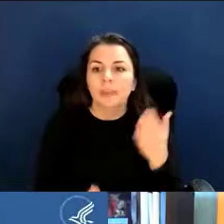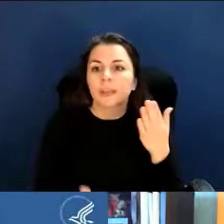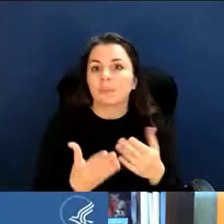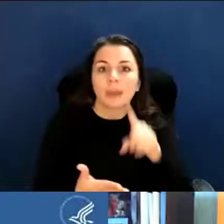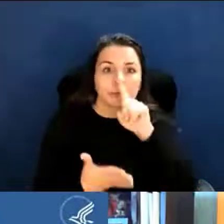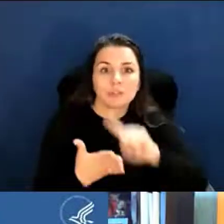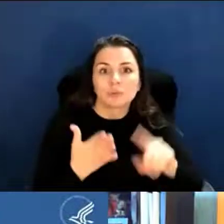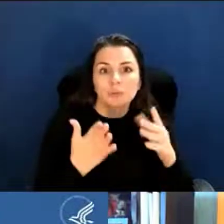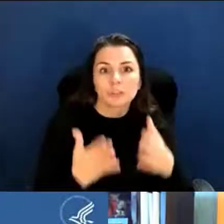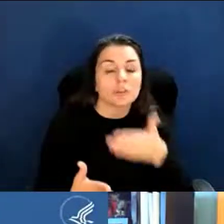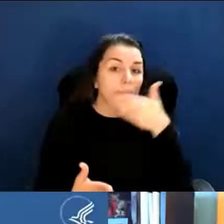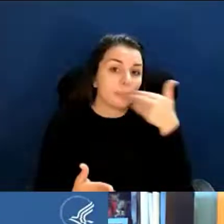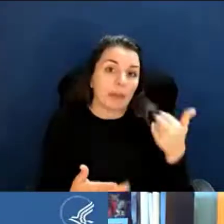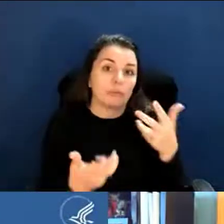with their institute or their program.